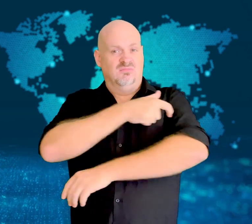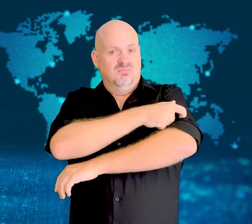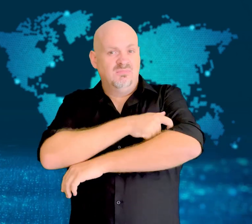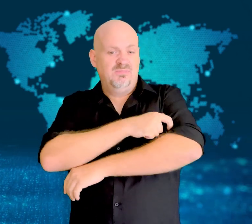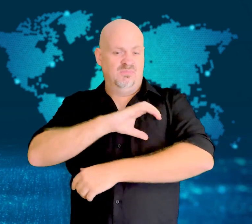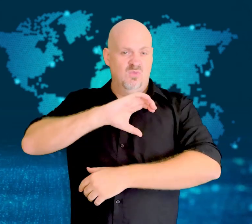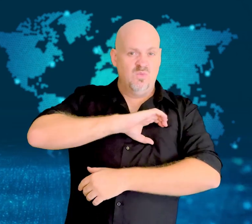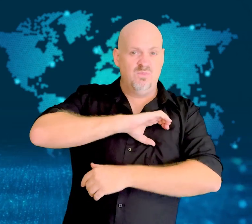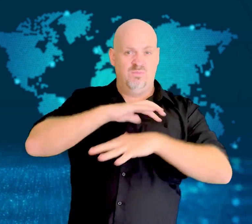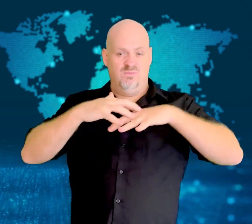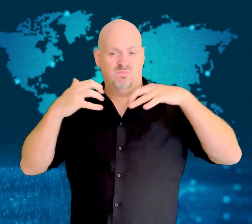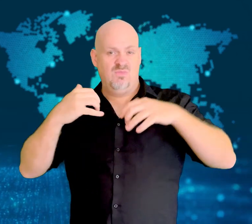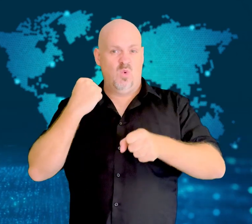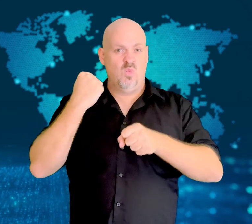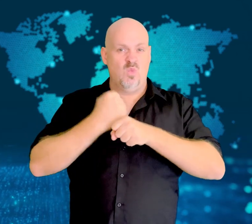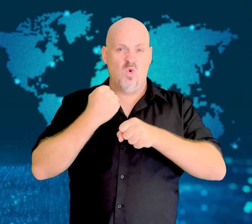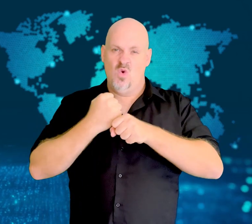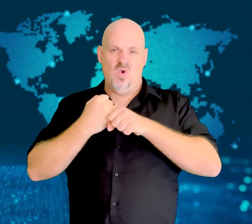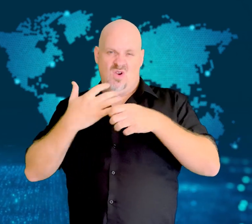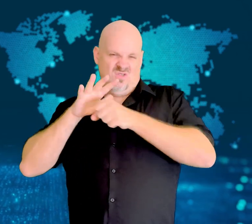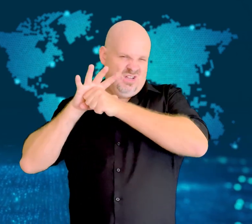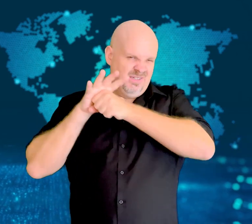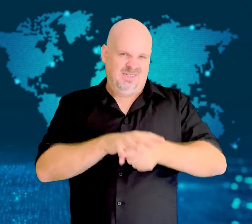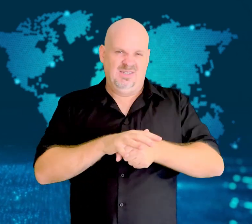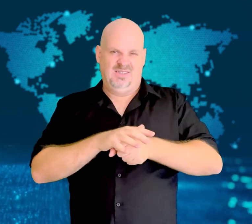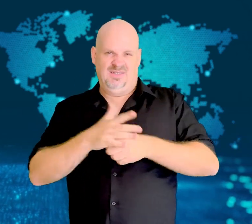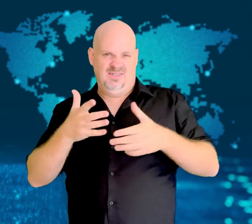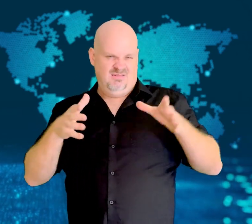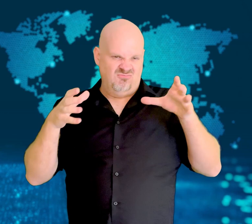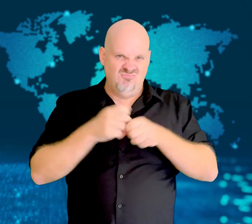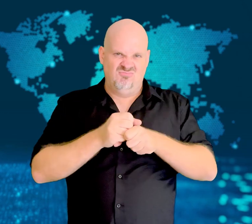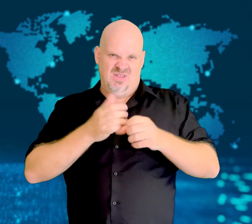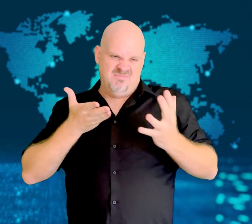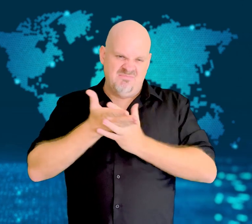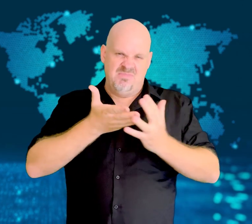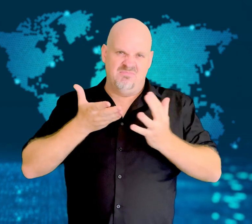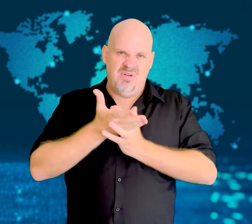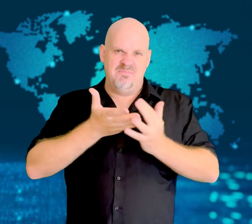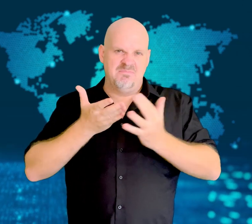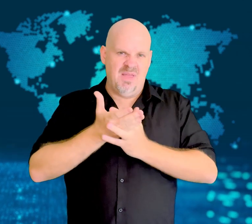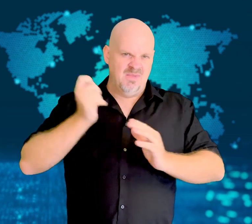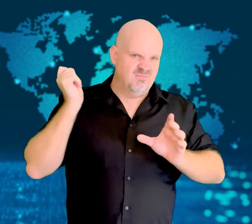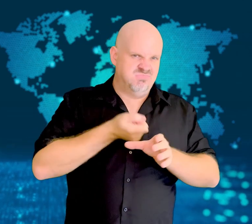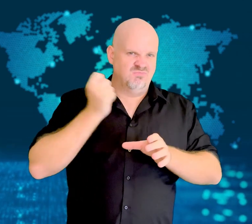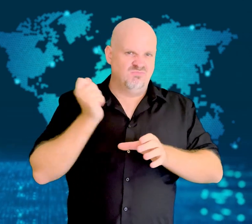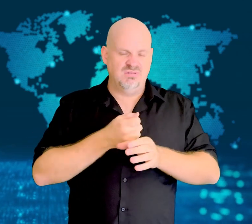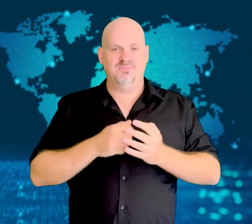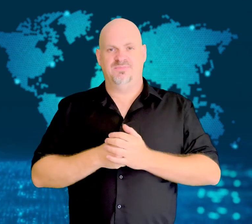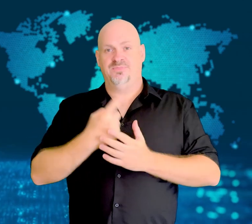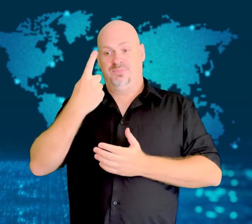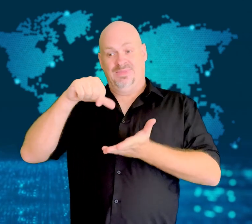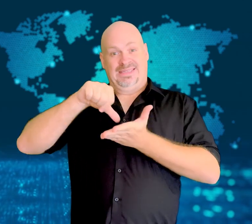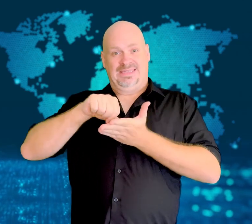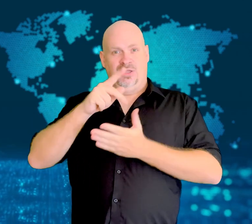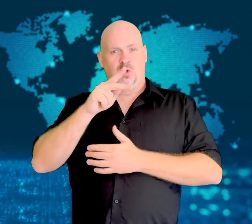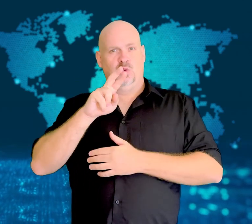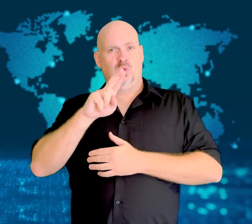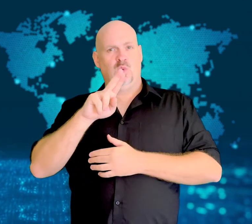In the Iranian city of Kurdistan, security forces began arresting